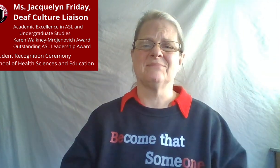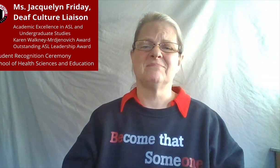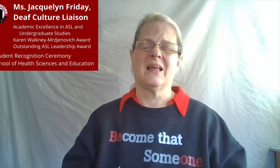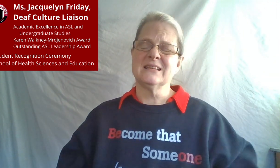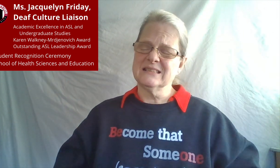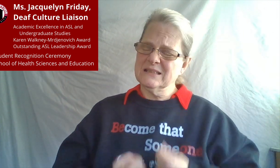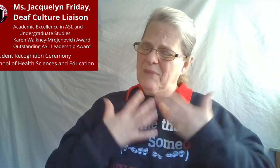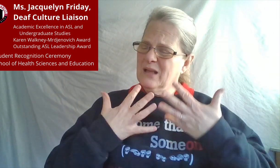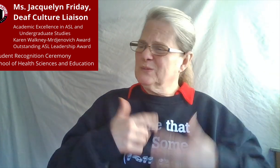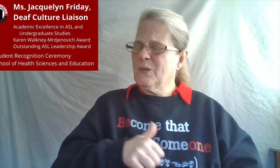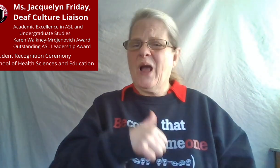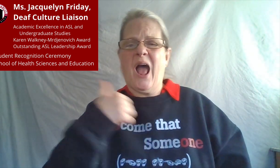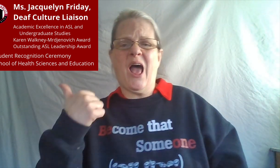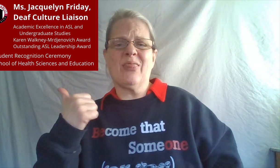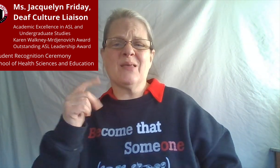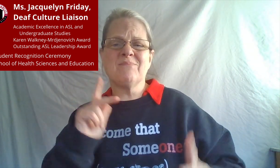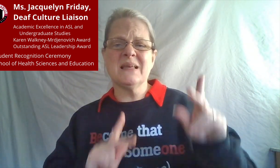others to perform at their best.